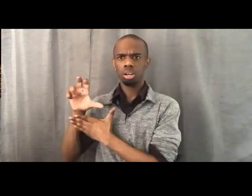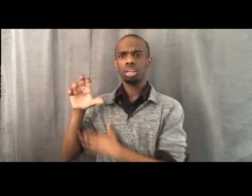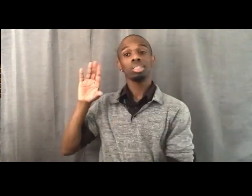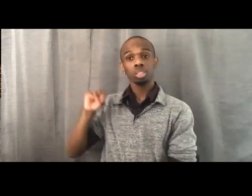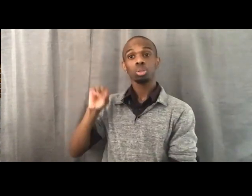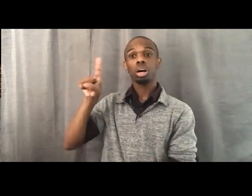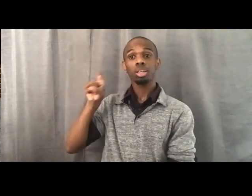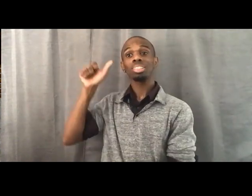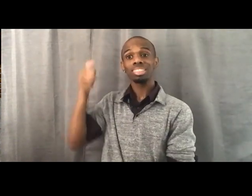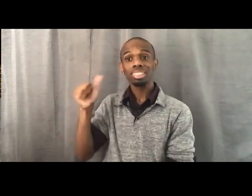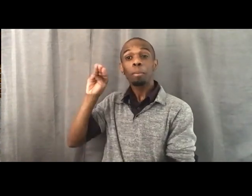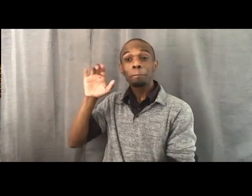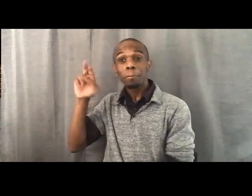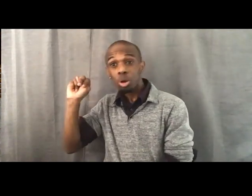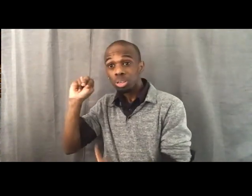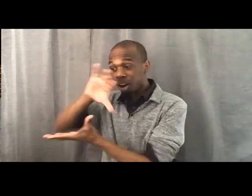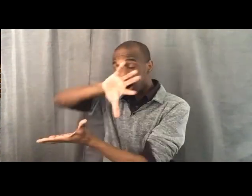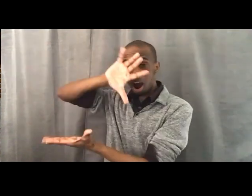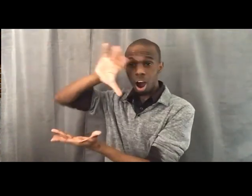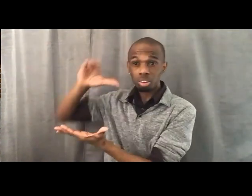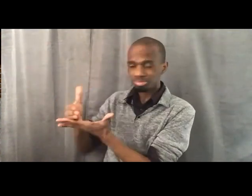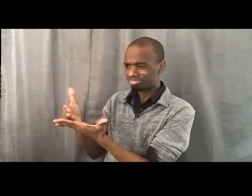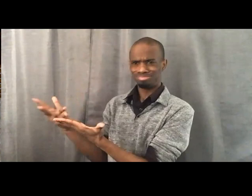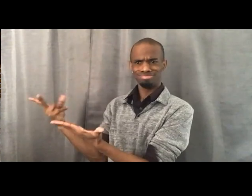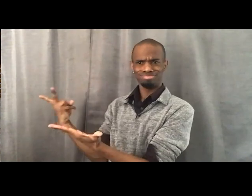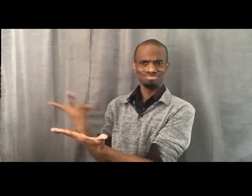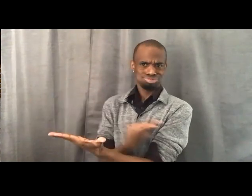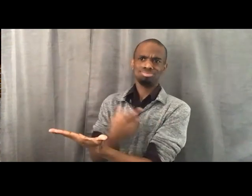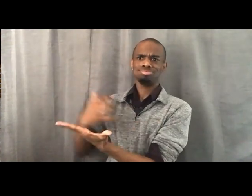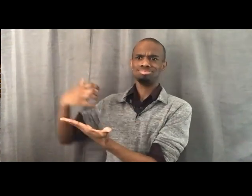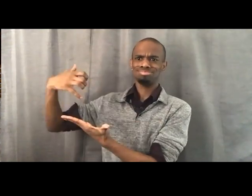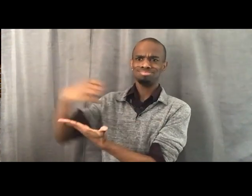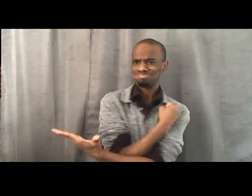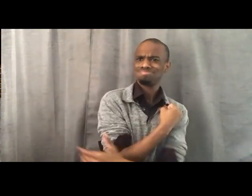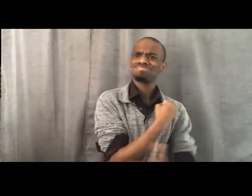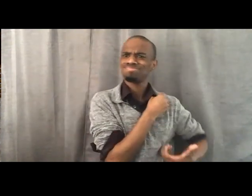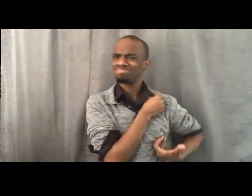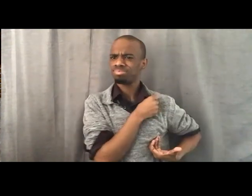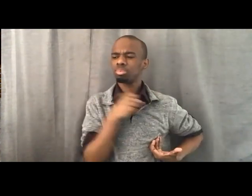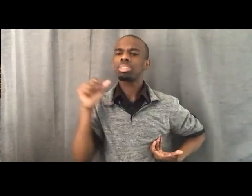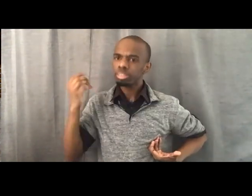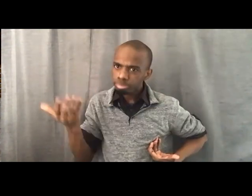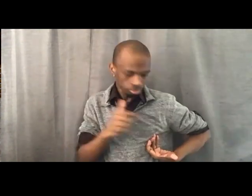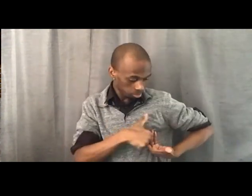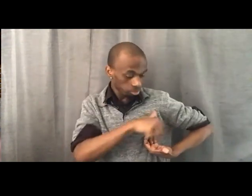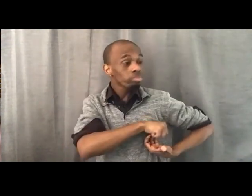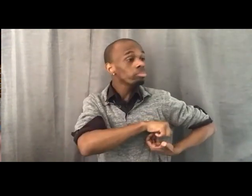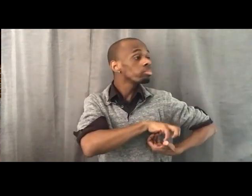and let's continue to dwindle it down from there. We're also saying that there are things